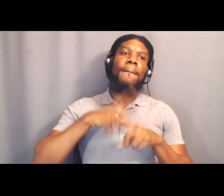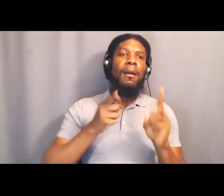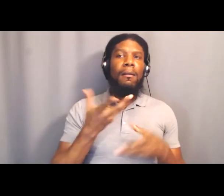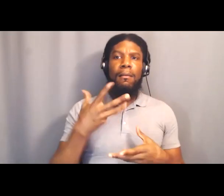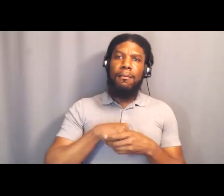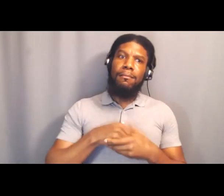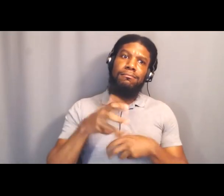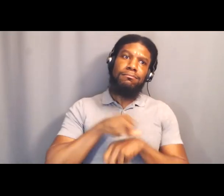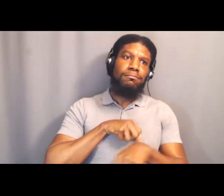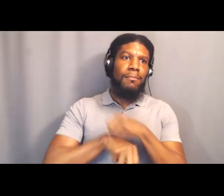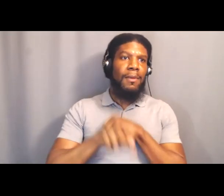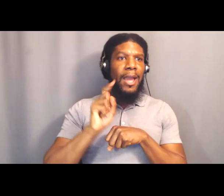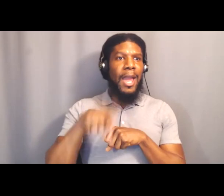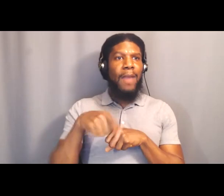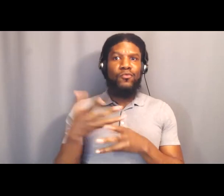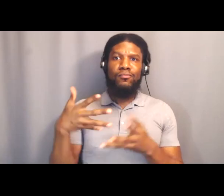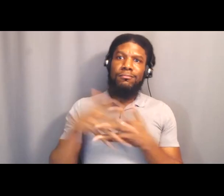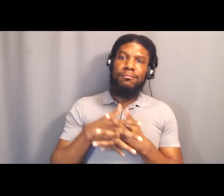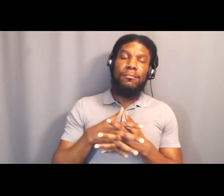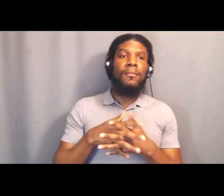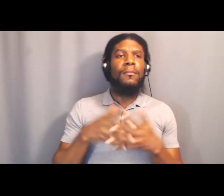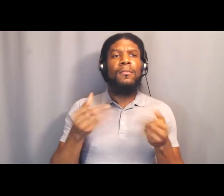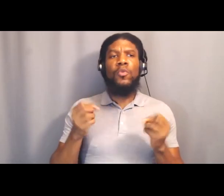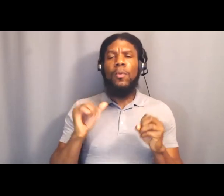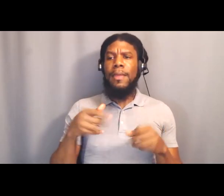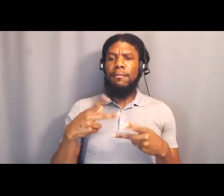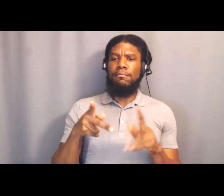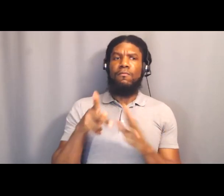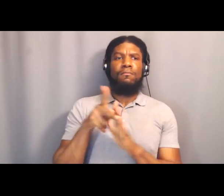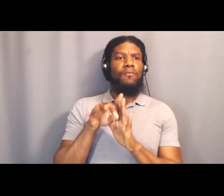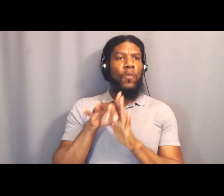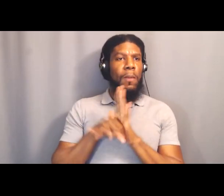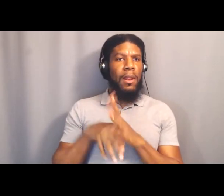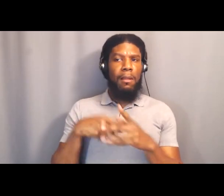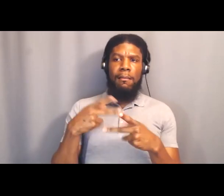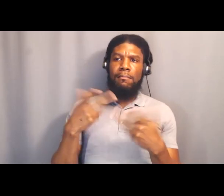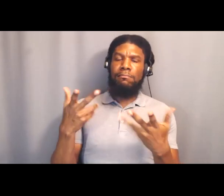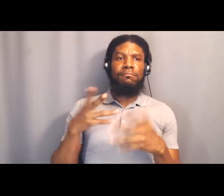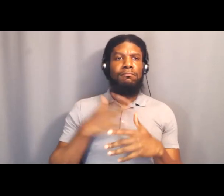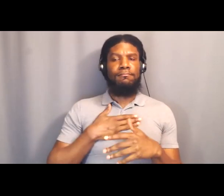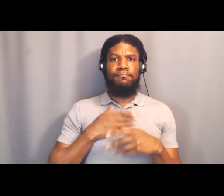The formula that I've developed in addition and I actually do have one addition that I want you to consider,